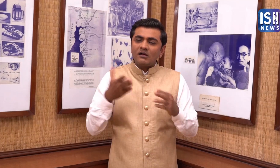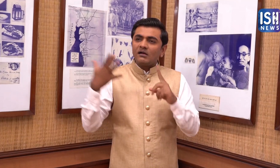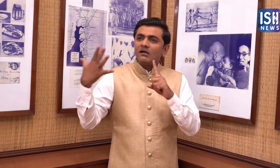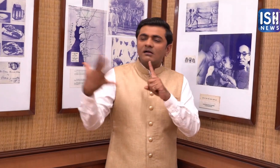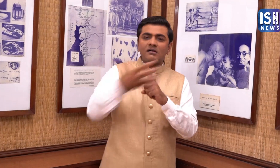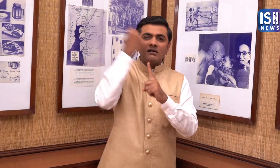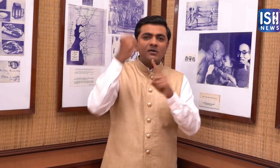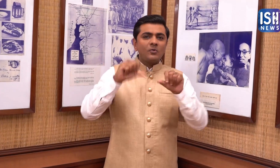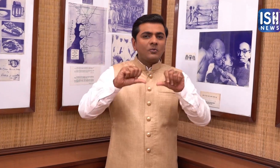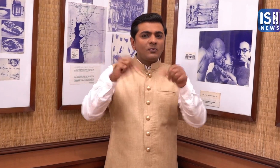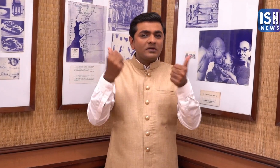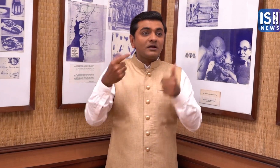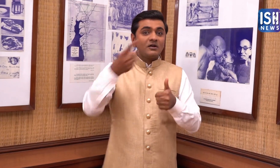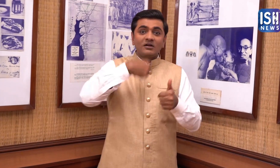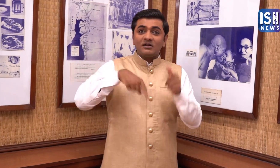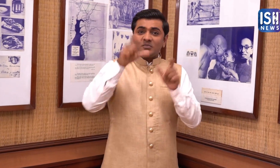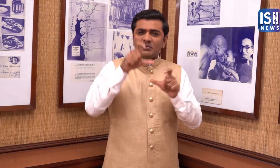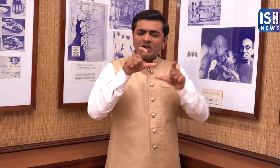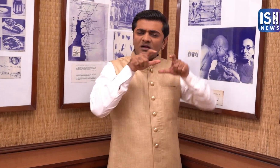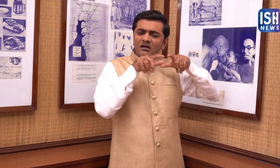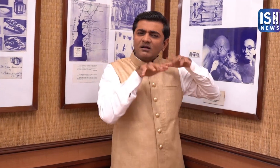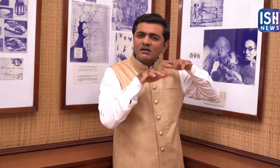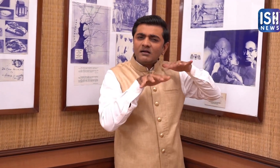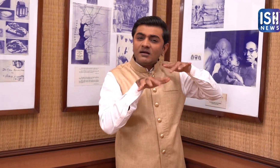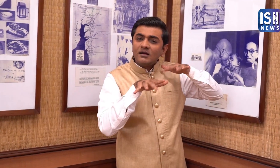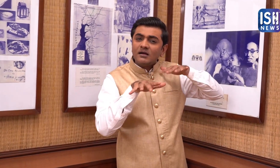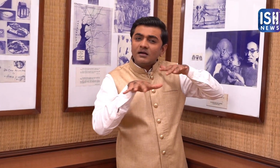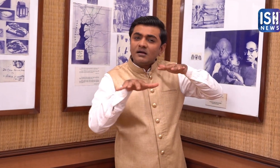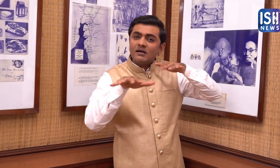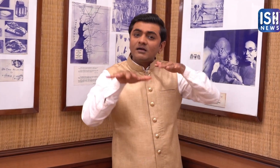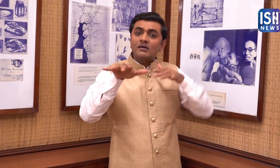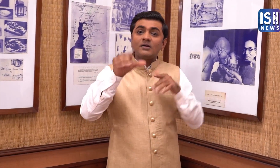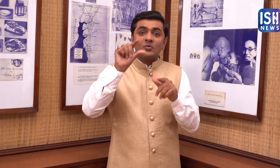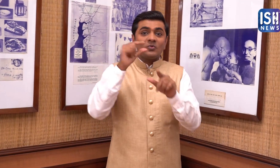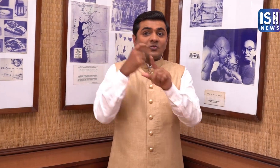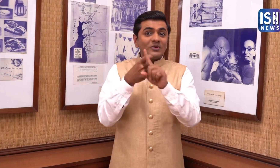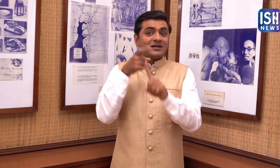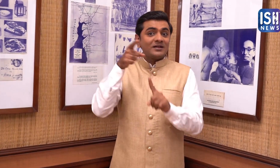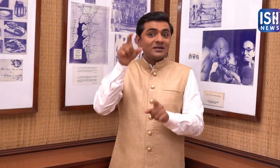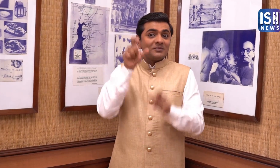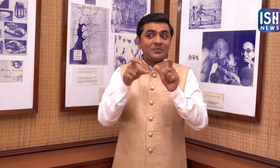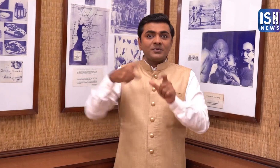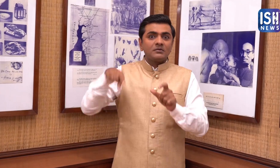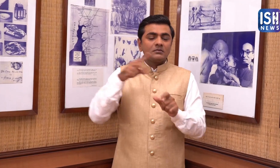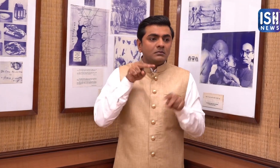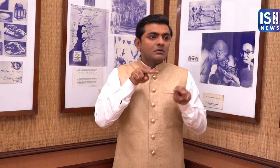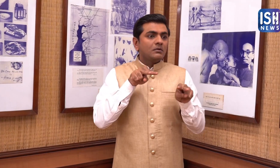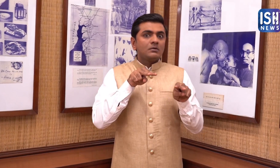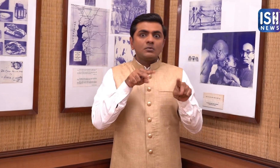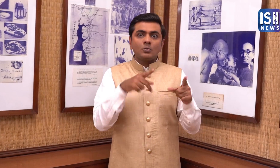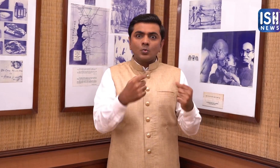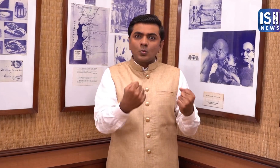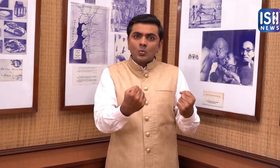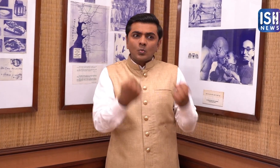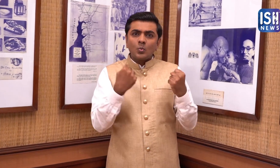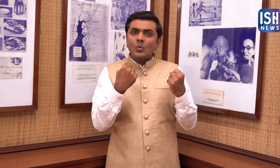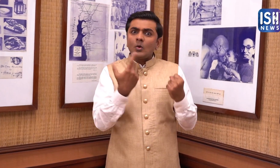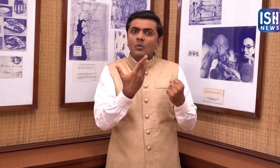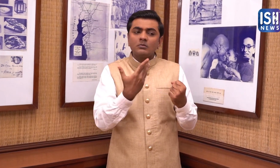Finally India achieved independence! People gathered in large numbers for this and the Britishers were shocked by their power.